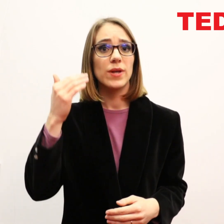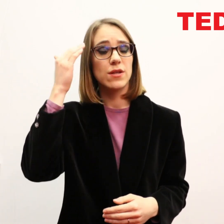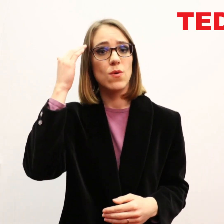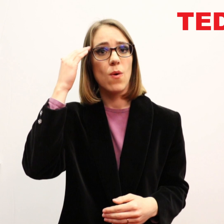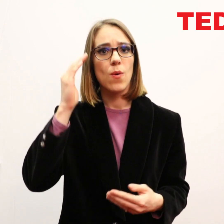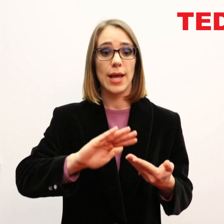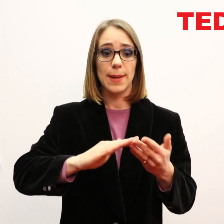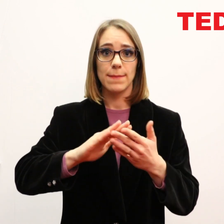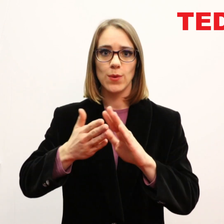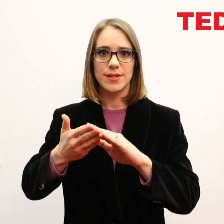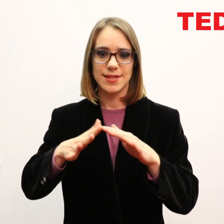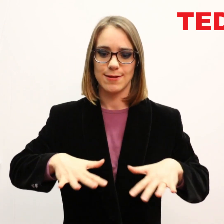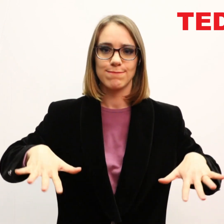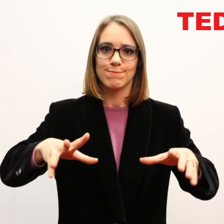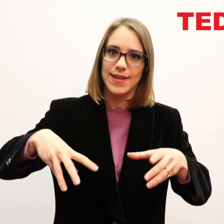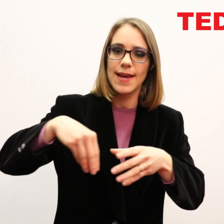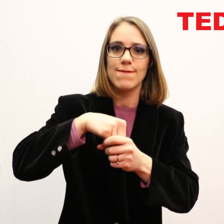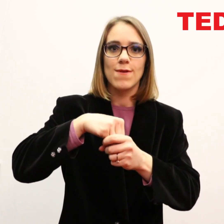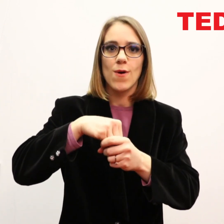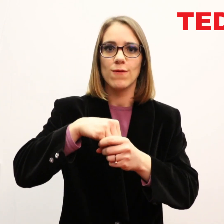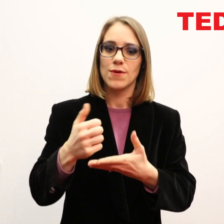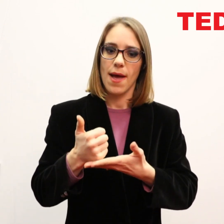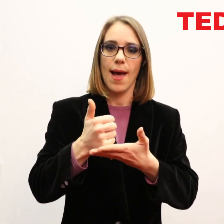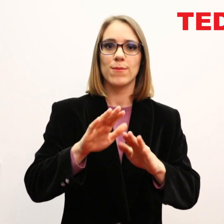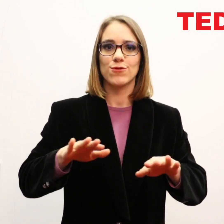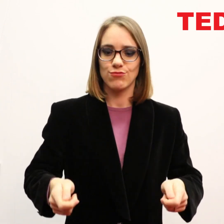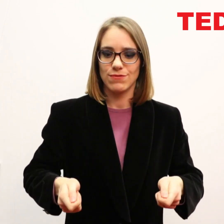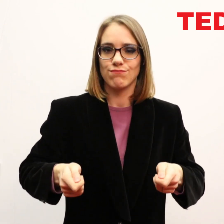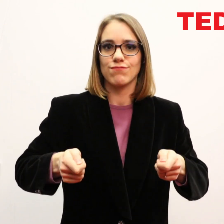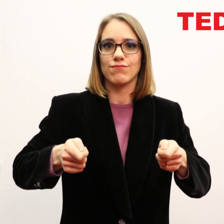It is without a doubt that it takes a village to raise a child.